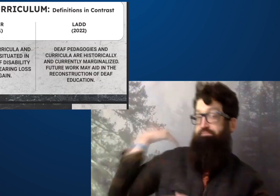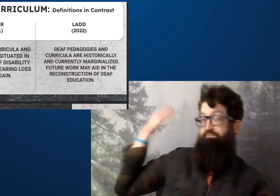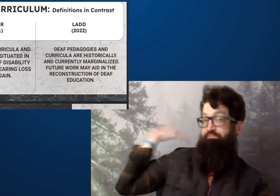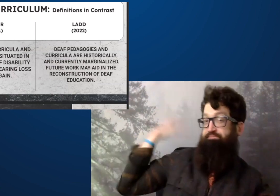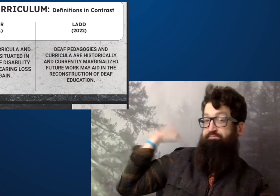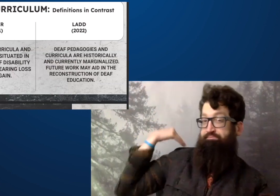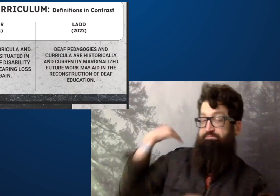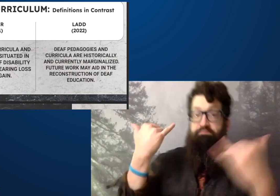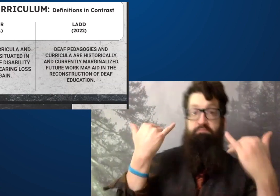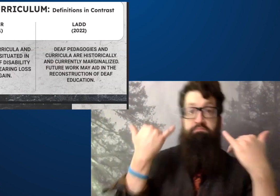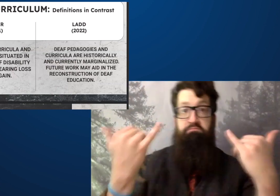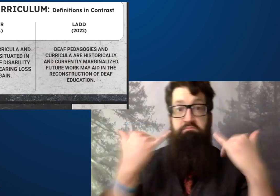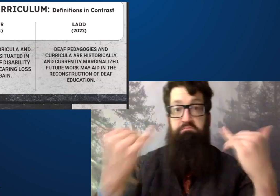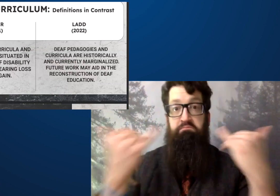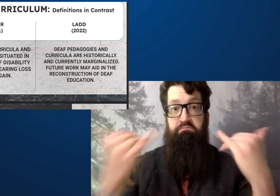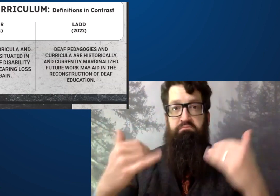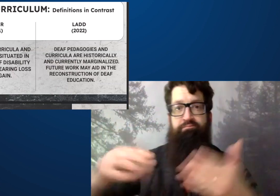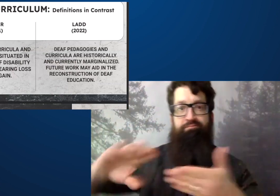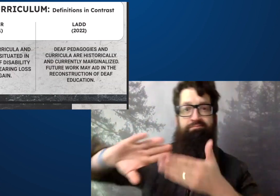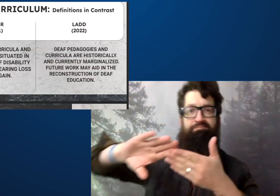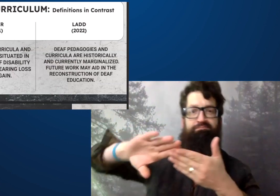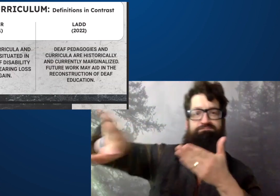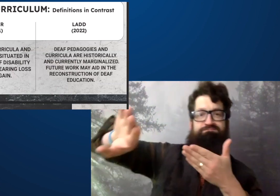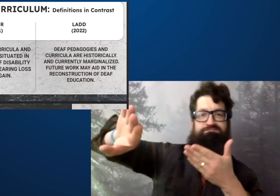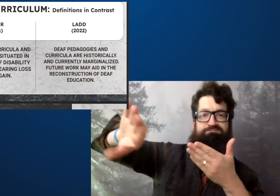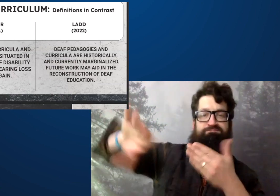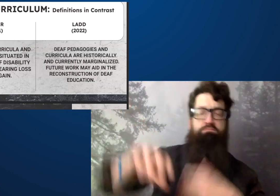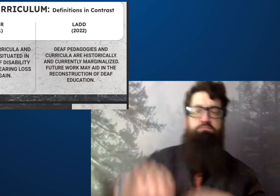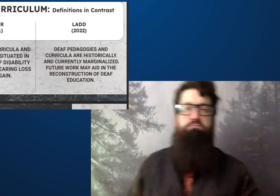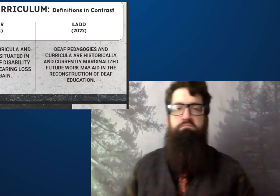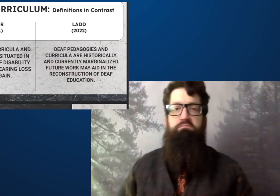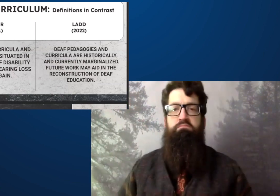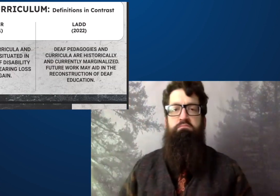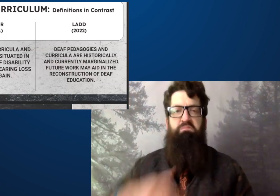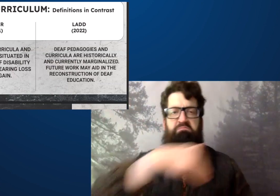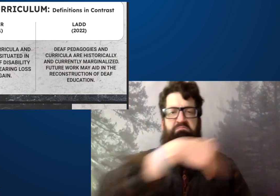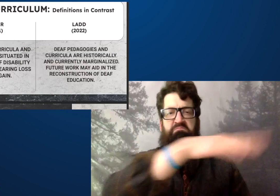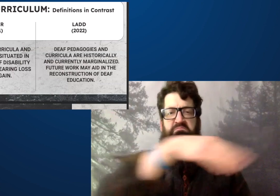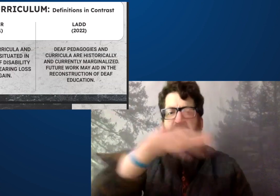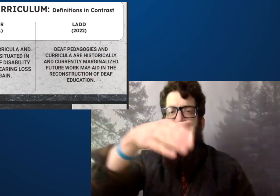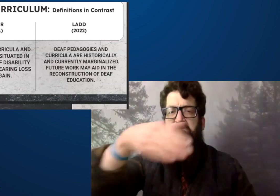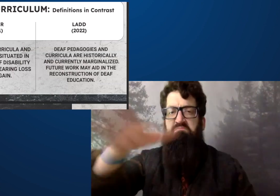curricula historically and currently are